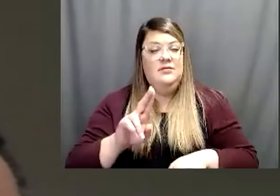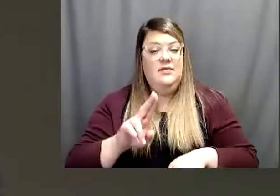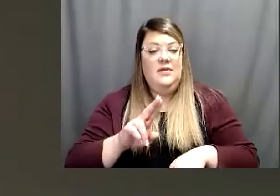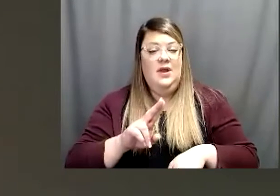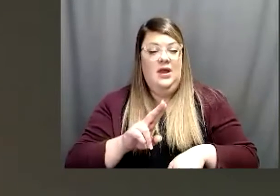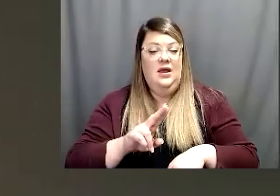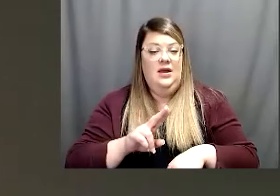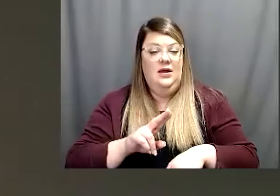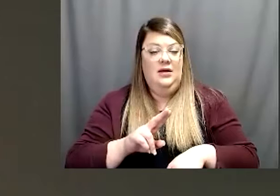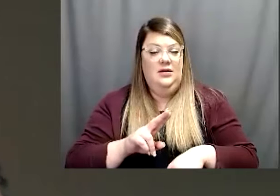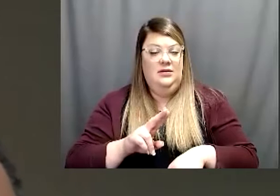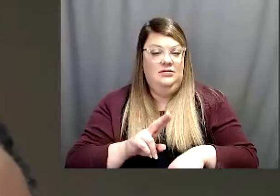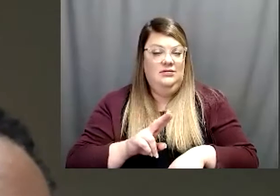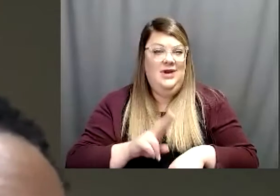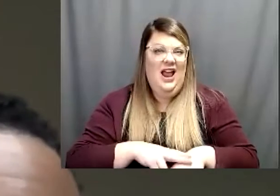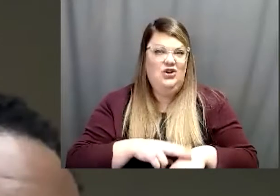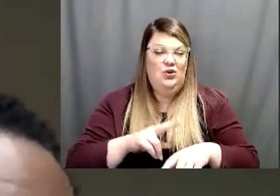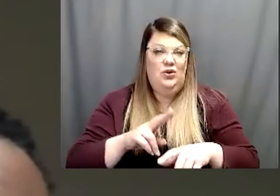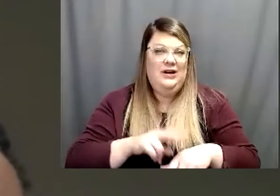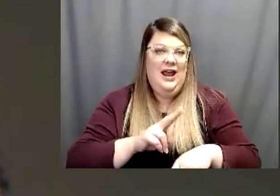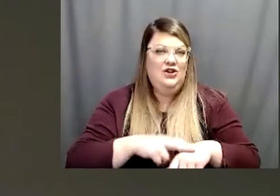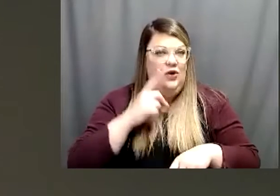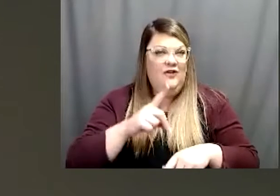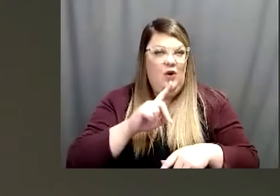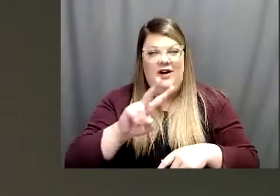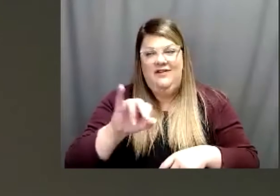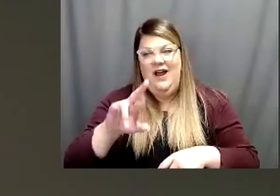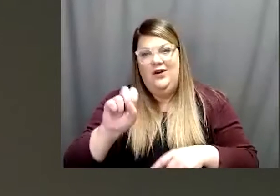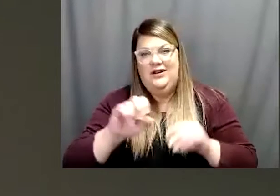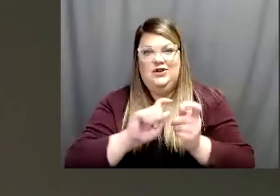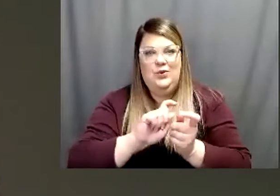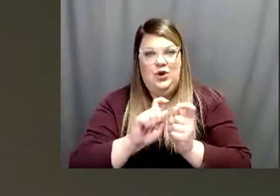is that viruses can mutate. It's common with with other viruses, so you know you've heard